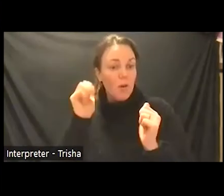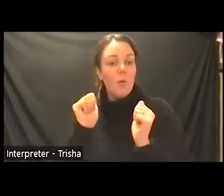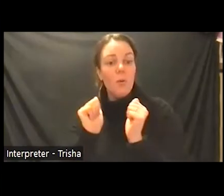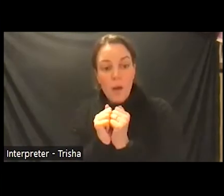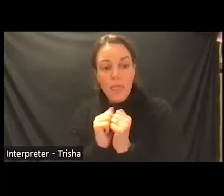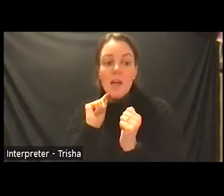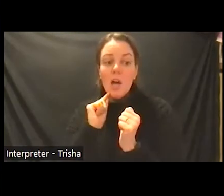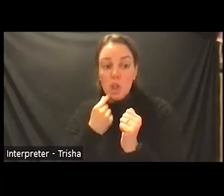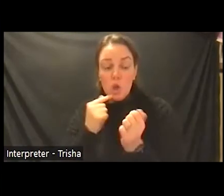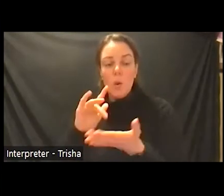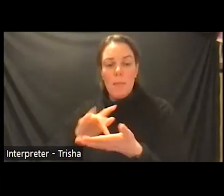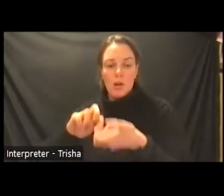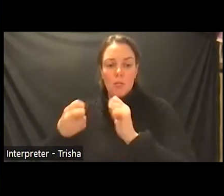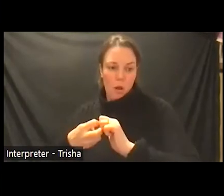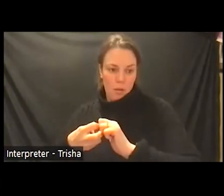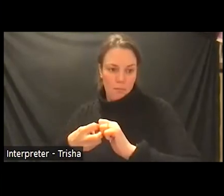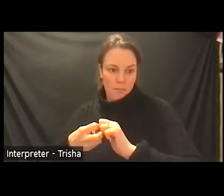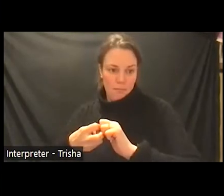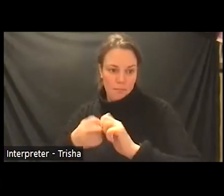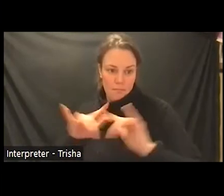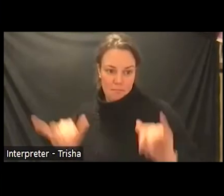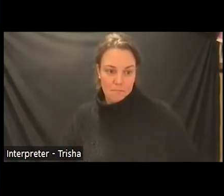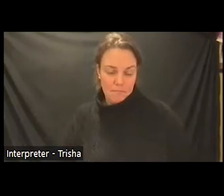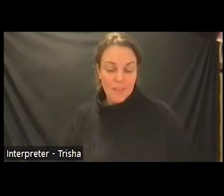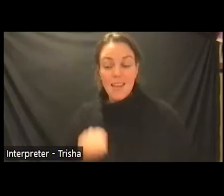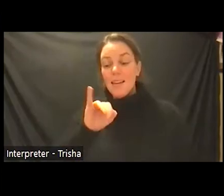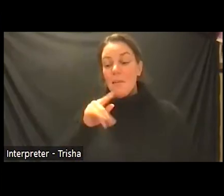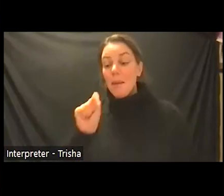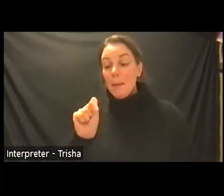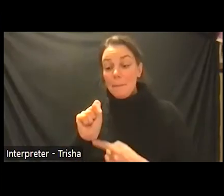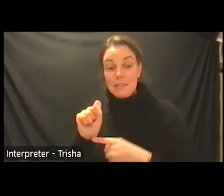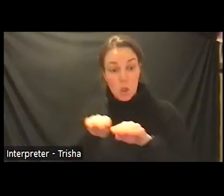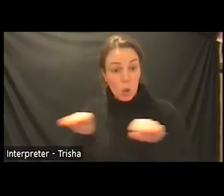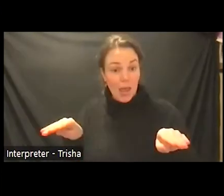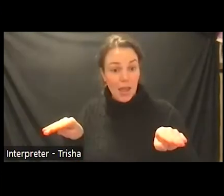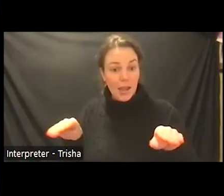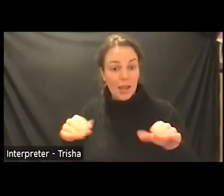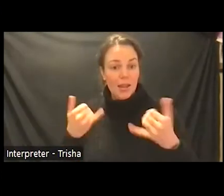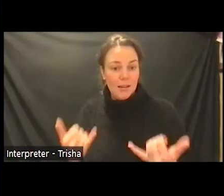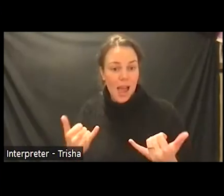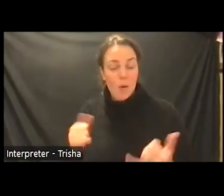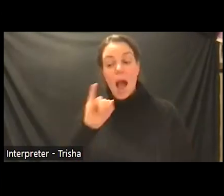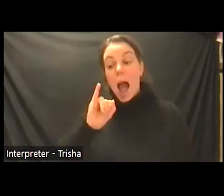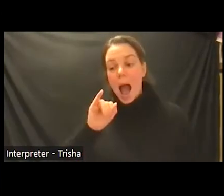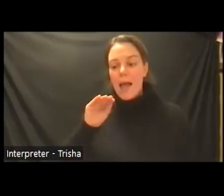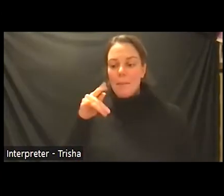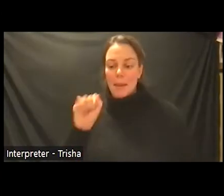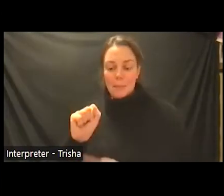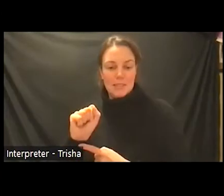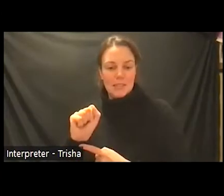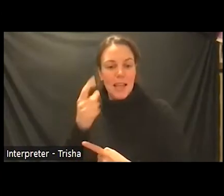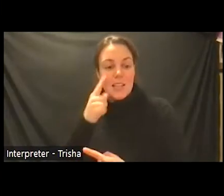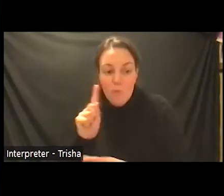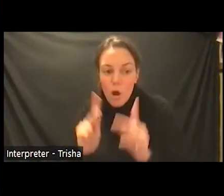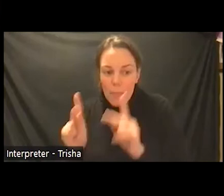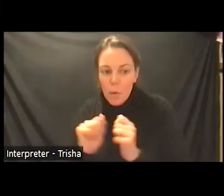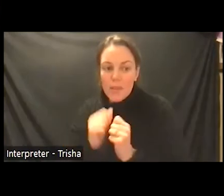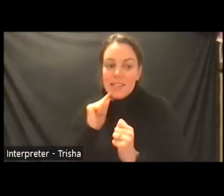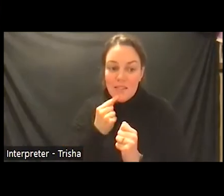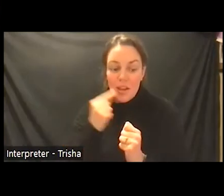medical problem the mips unit now termed imips is strictly for people with severe mental illness but